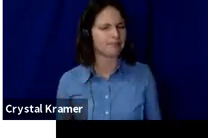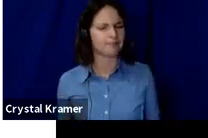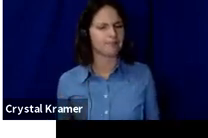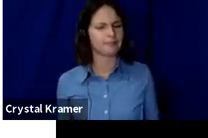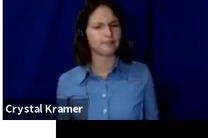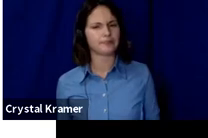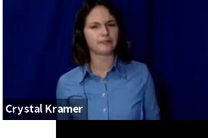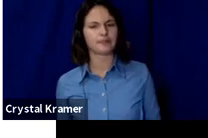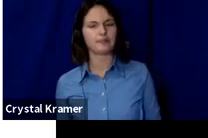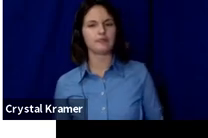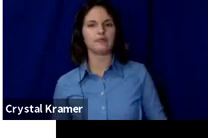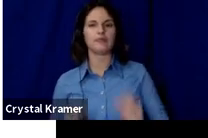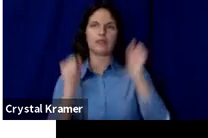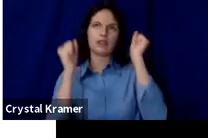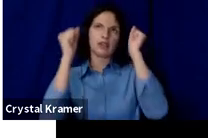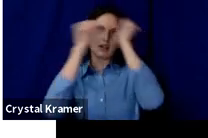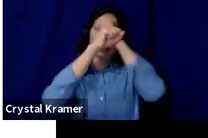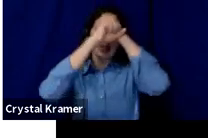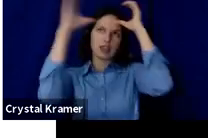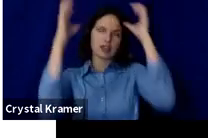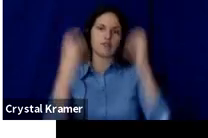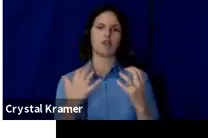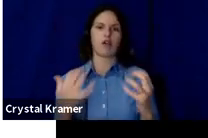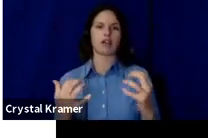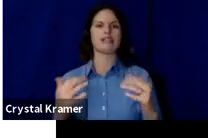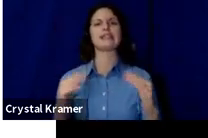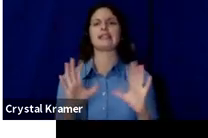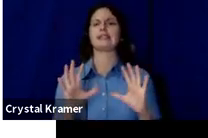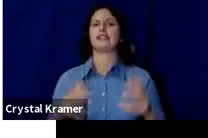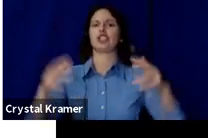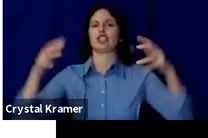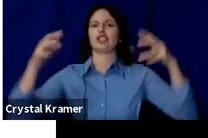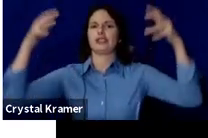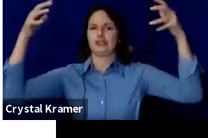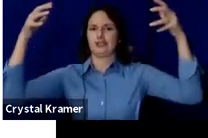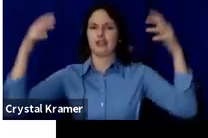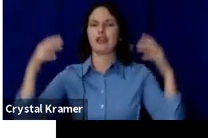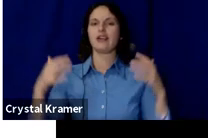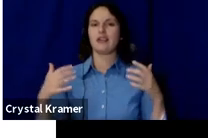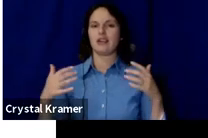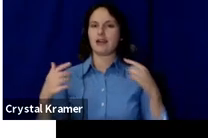It's helpful to think of your audience via these tiers, organizing by degree of separation from you.